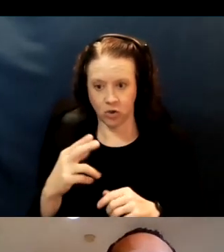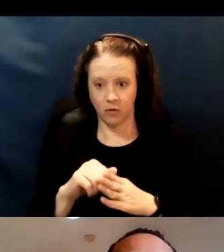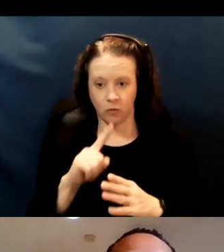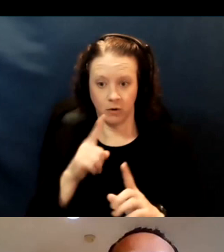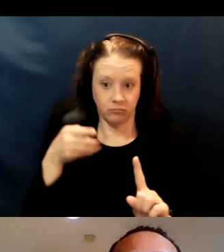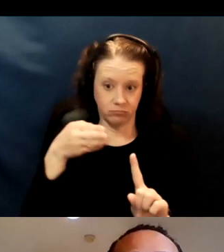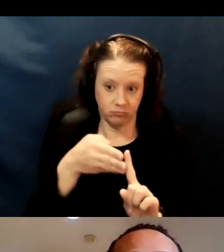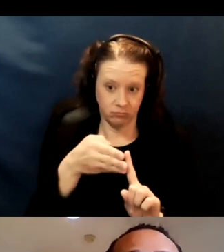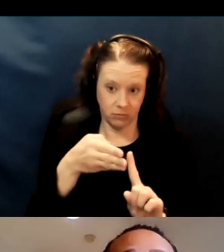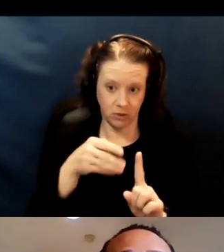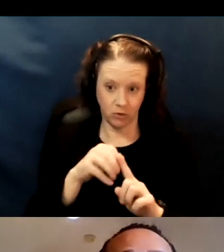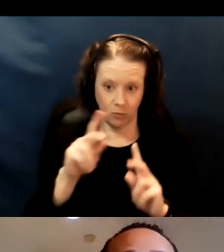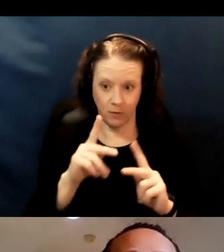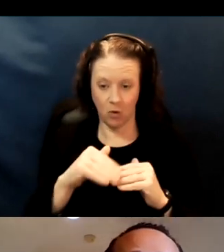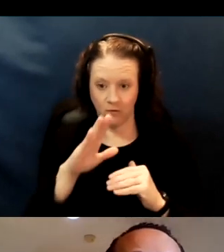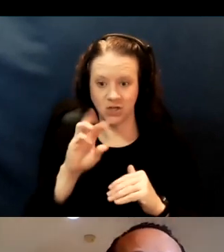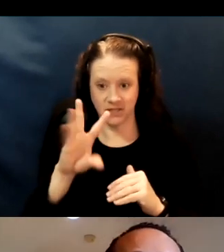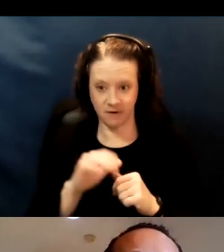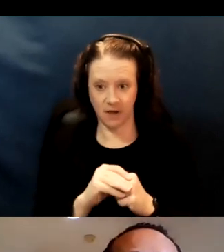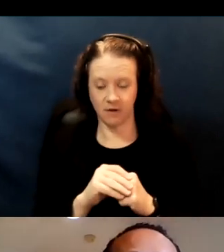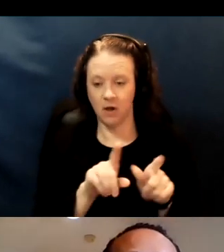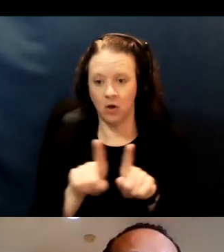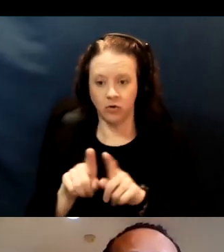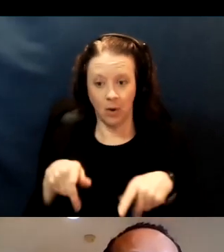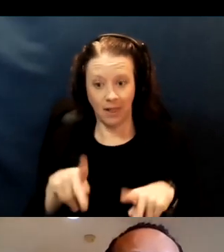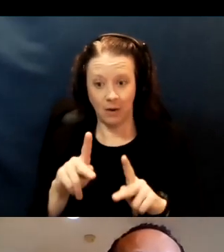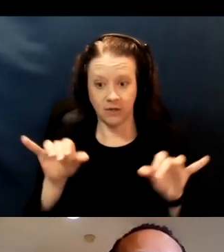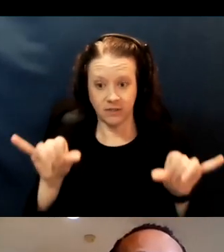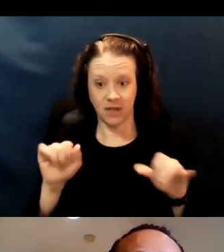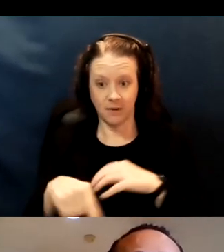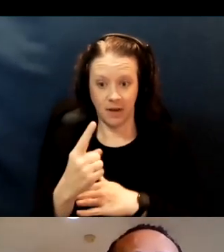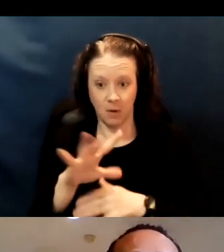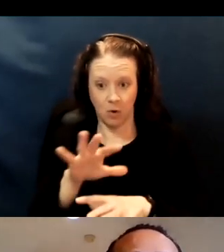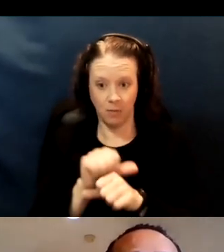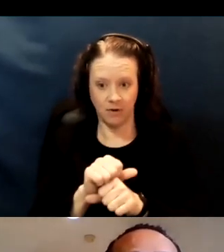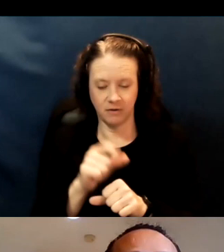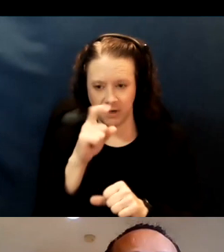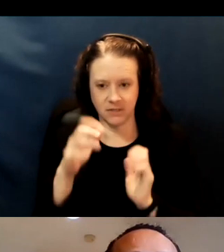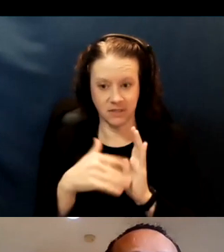Also allowing same day appointments, knowing that people may not be able to access the internet,